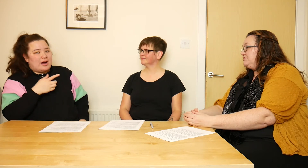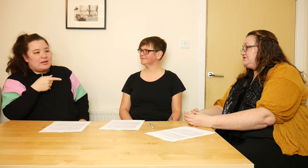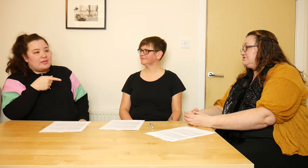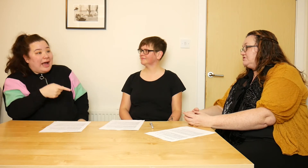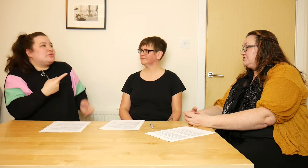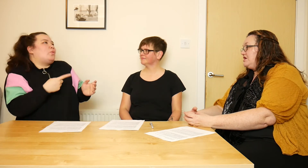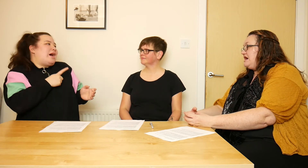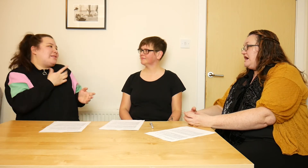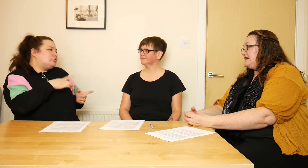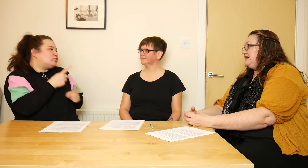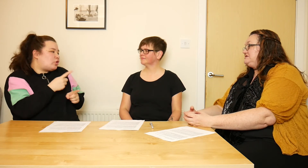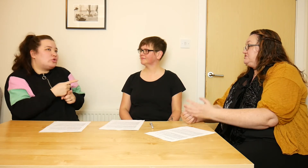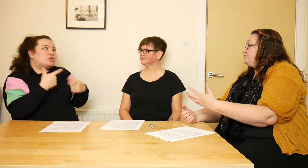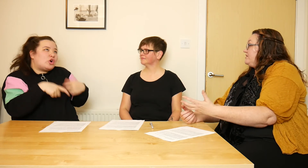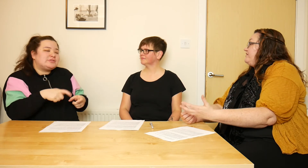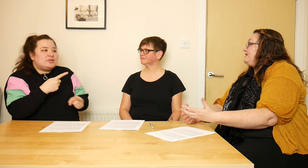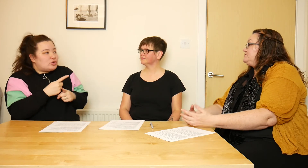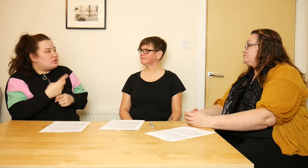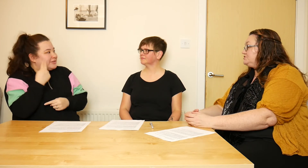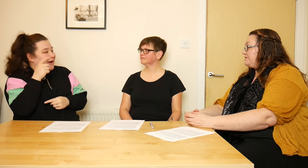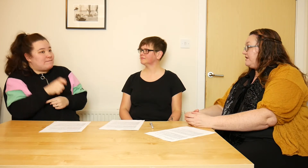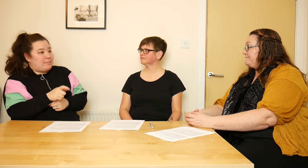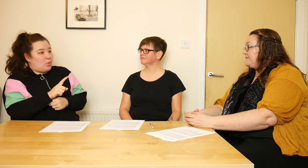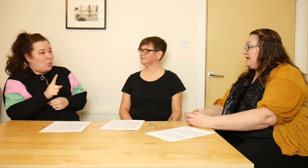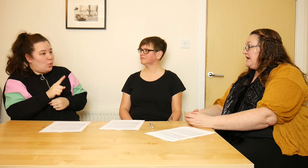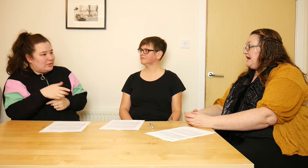and we need to look ahead to where the language goes with that.